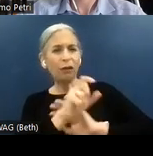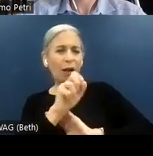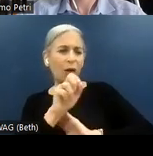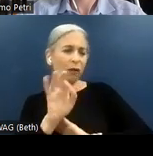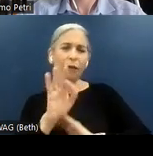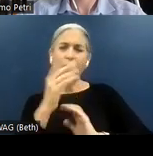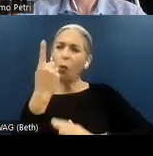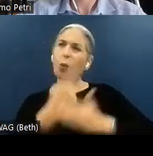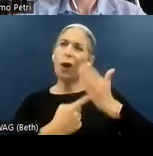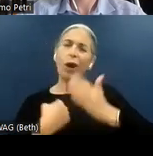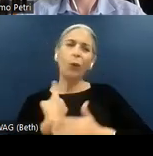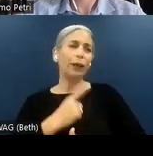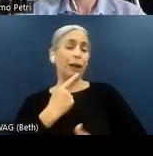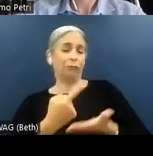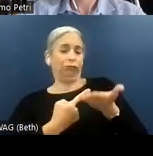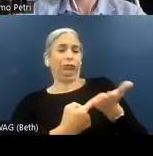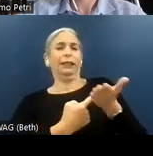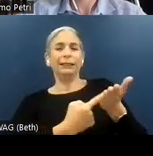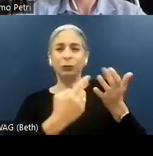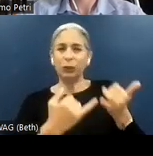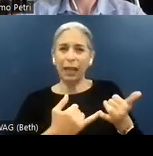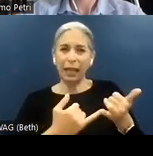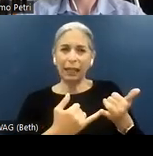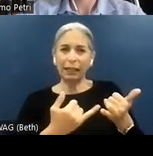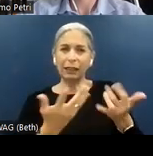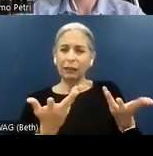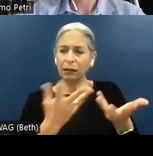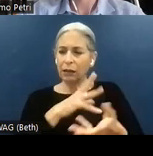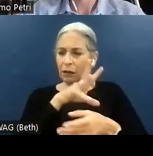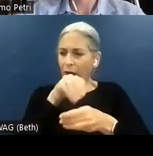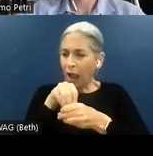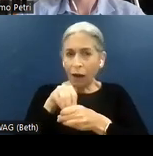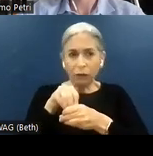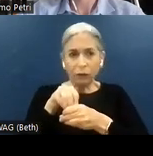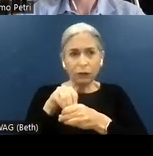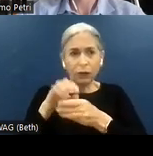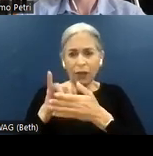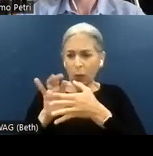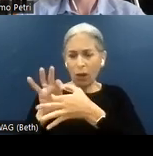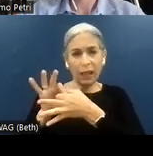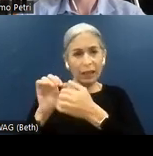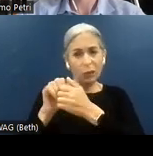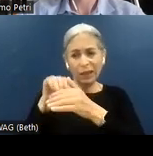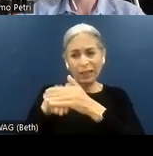we are talking about. What is the environment that relates to an accessibility audit? Trying